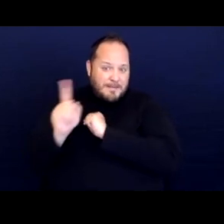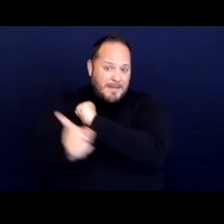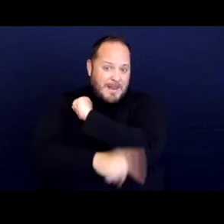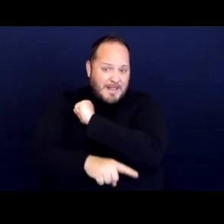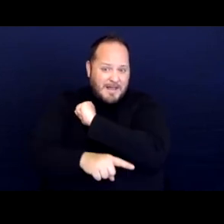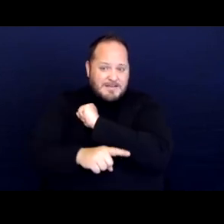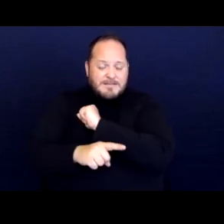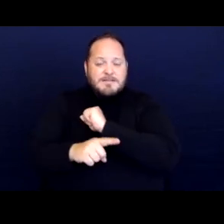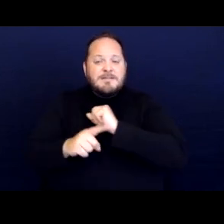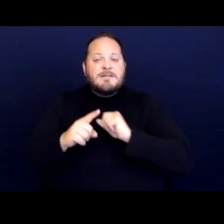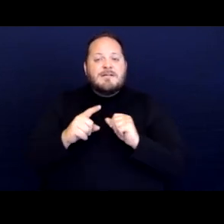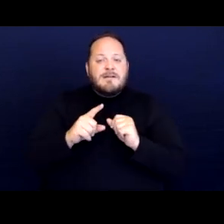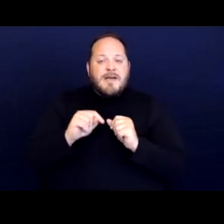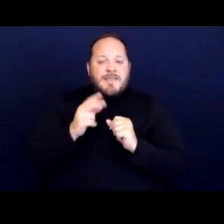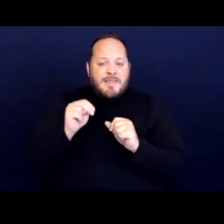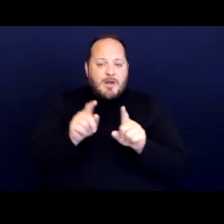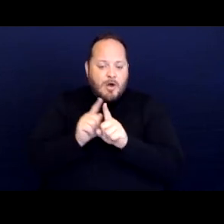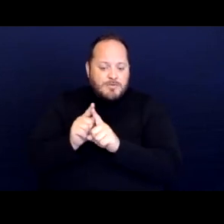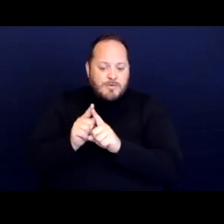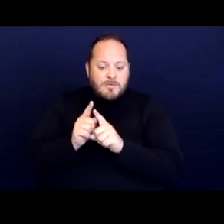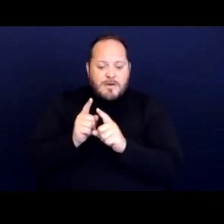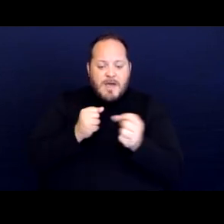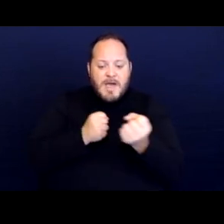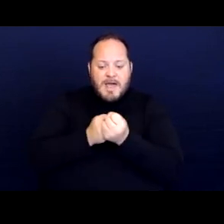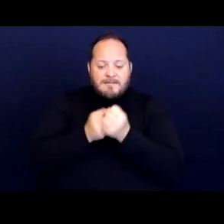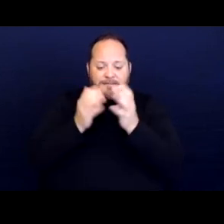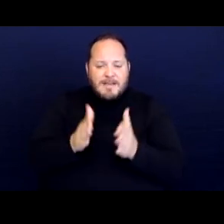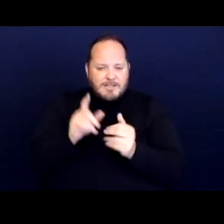and then advocates should also seek to learn of course,